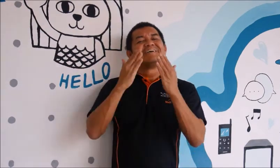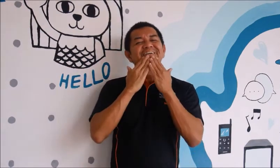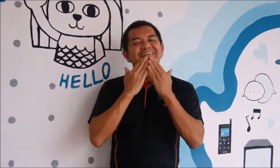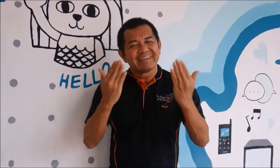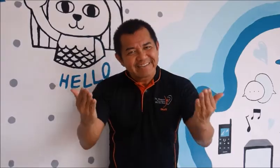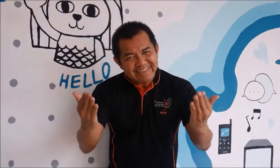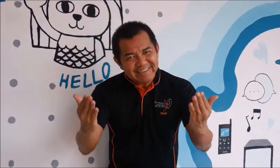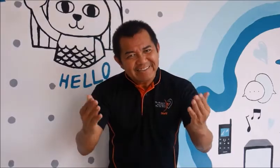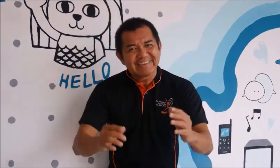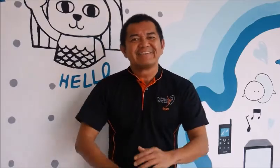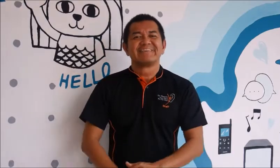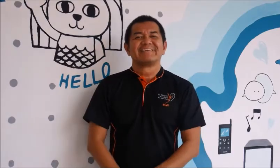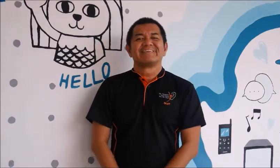Thank you